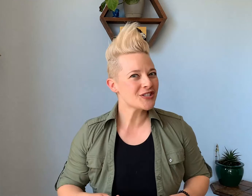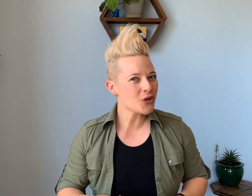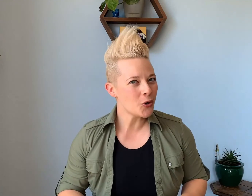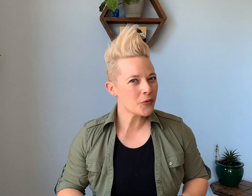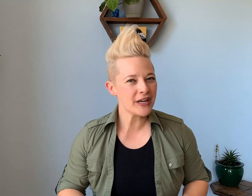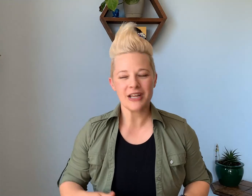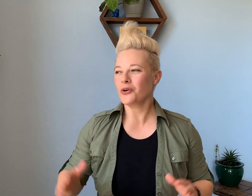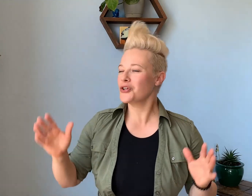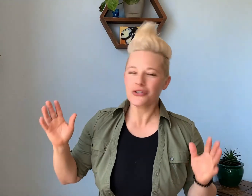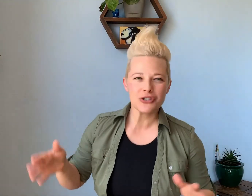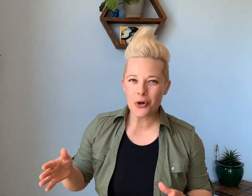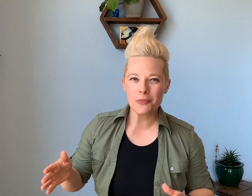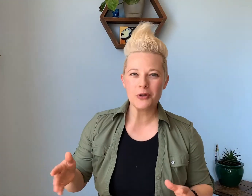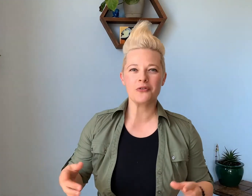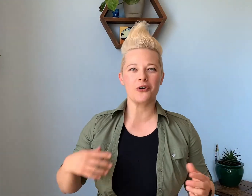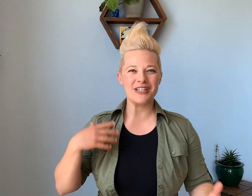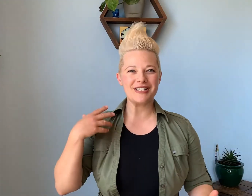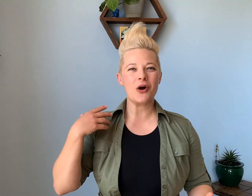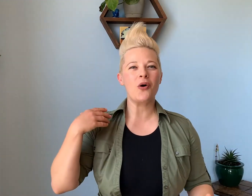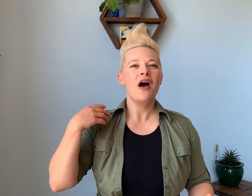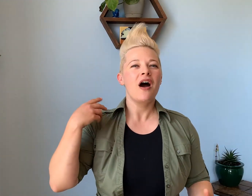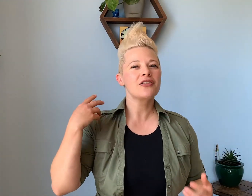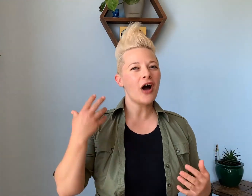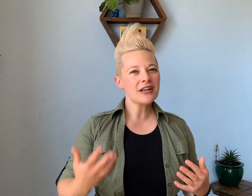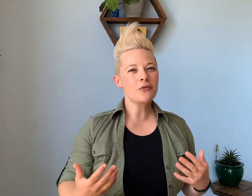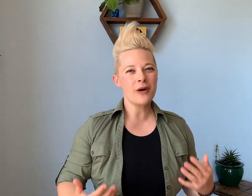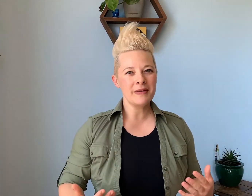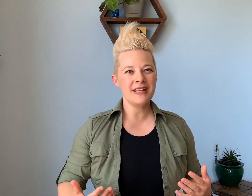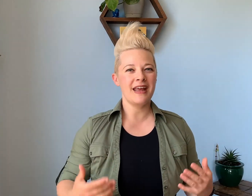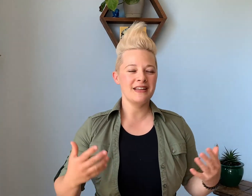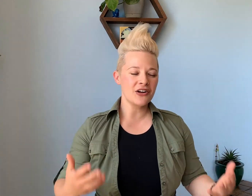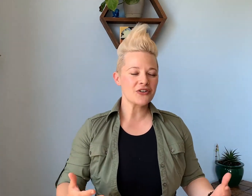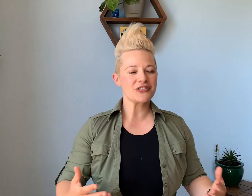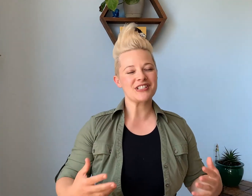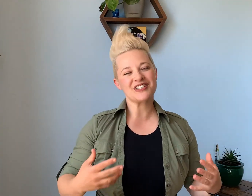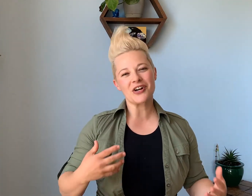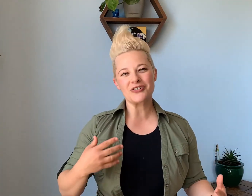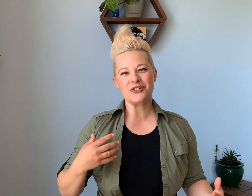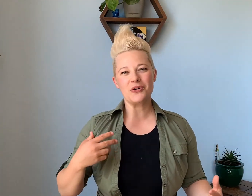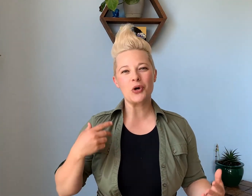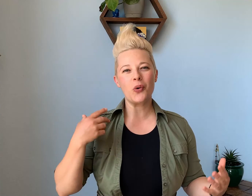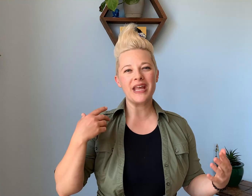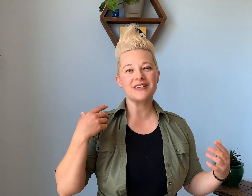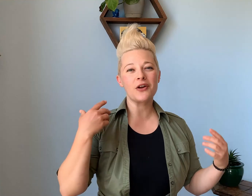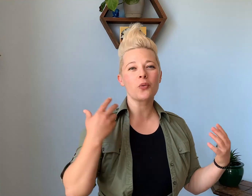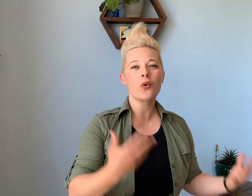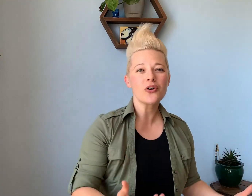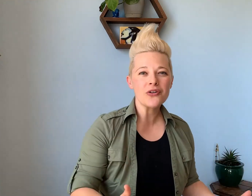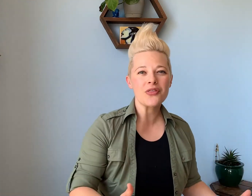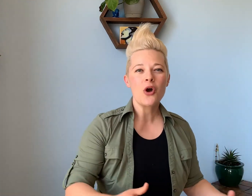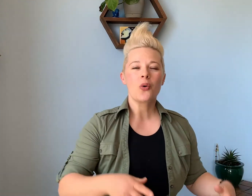so pretty or you're so beautiful. And so a lot of women and young girls start to equate their worth